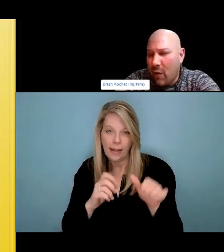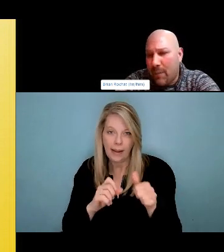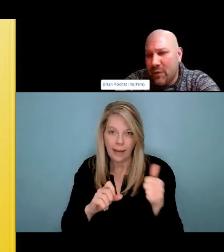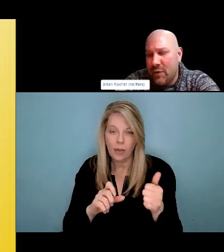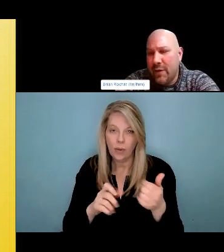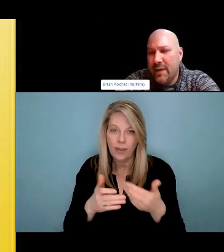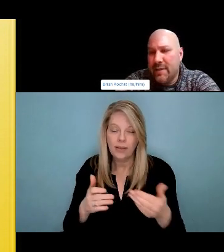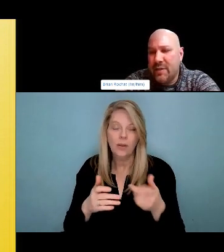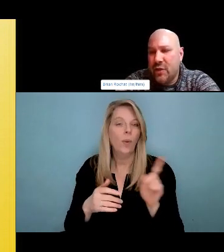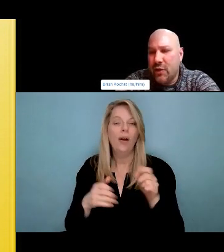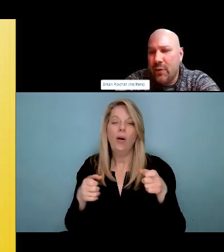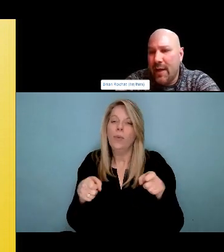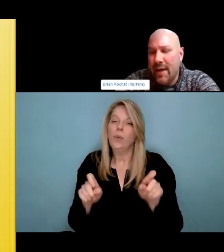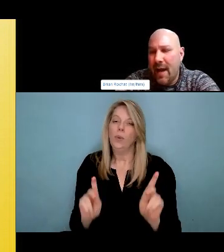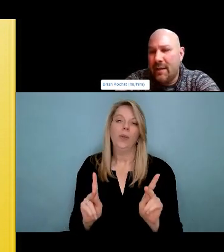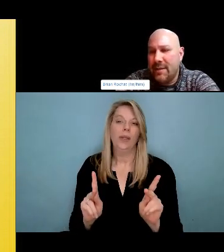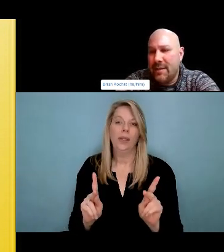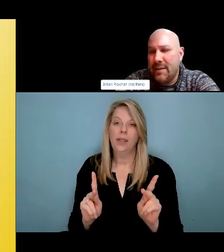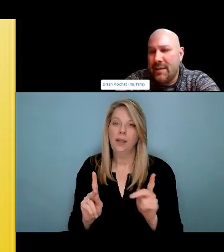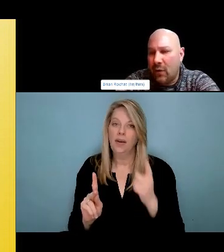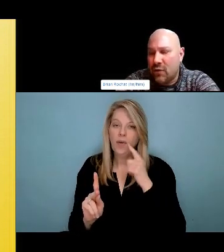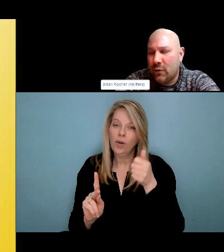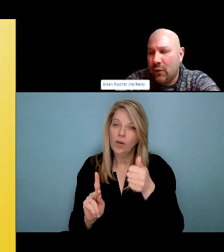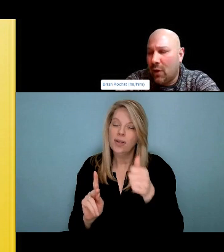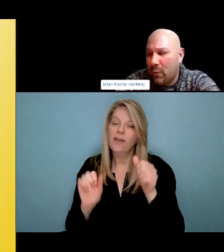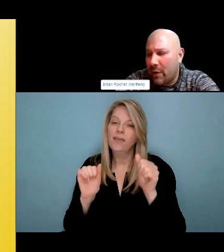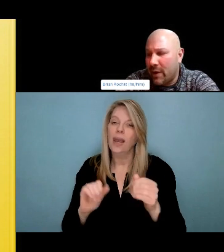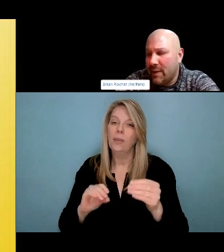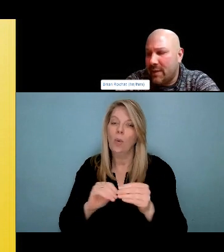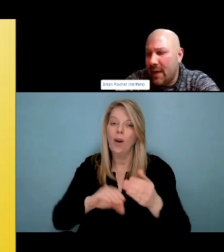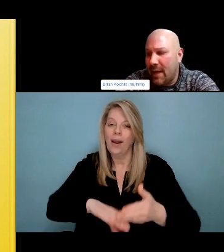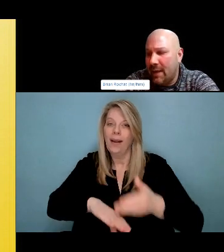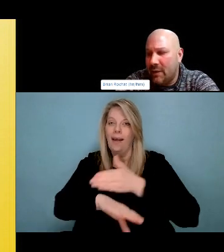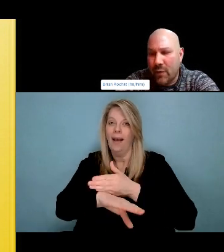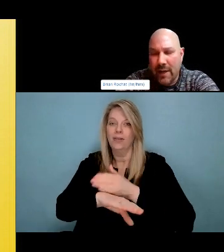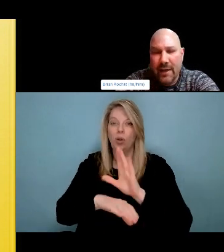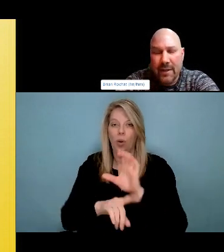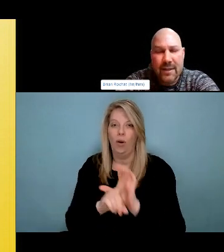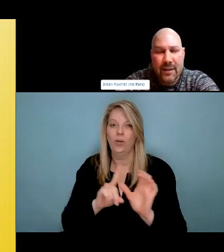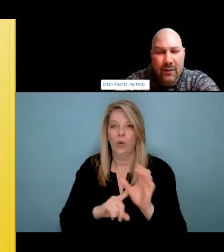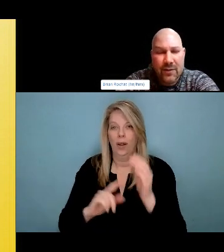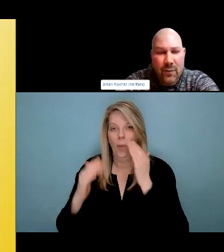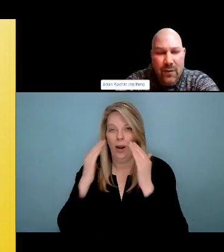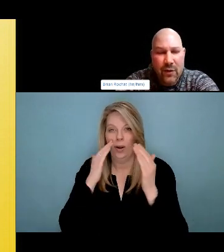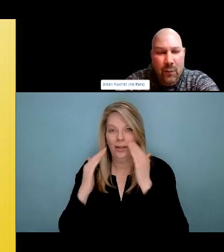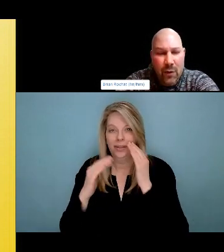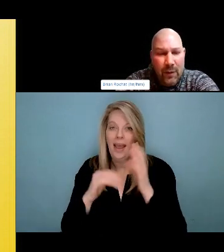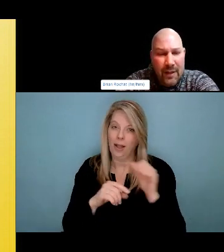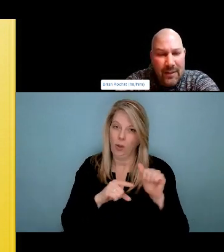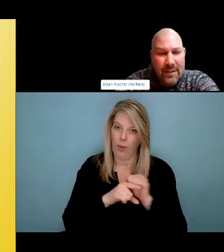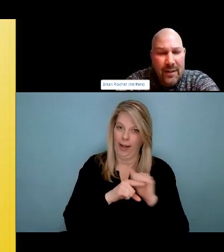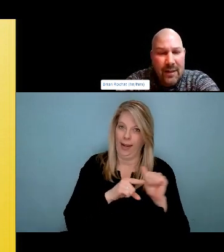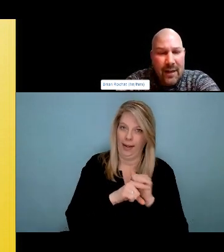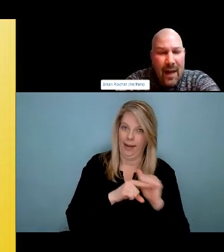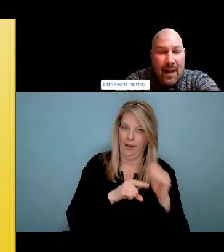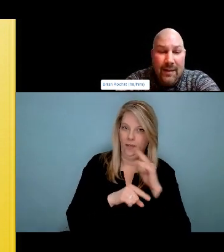We are pushed to the margins of society and we're kind of walking along the outskirts